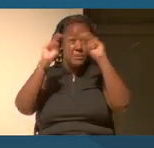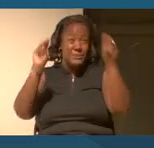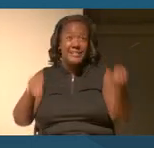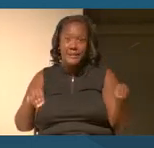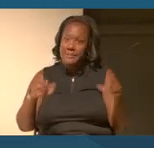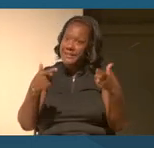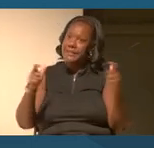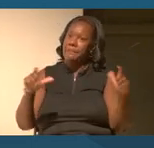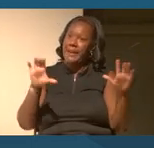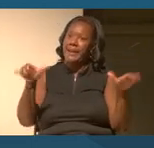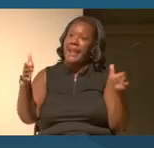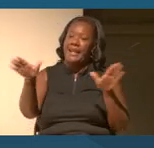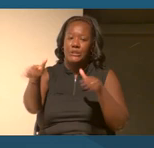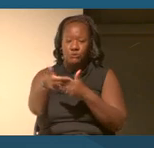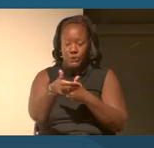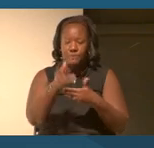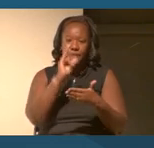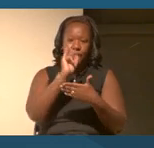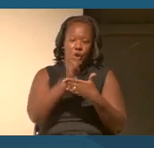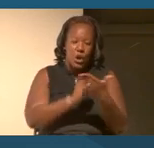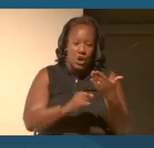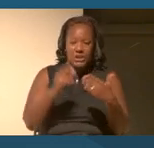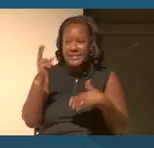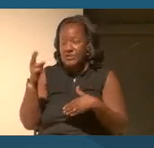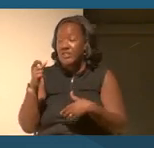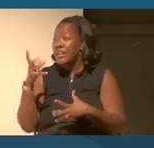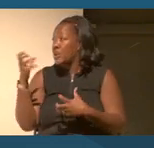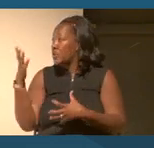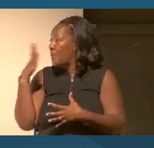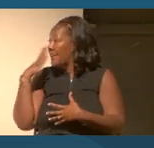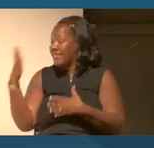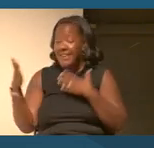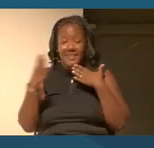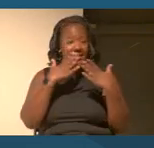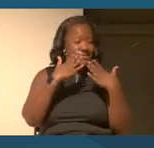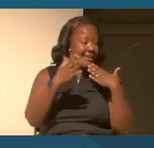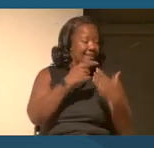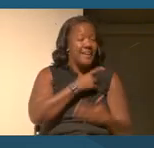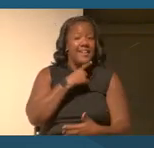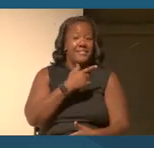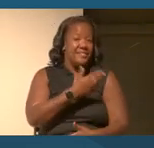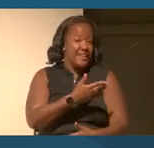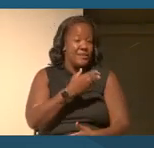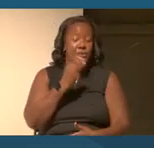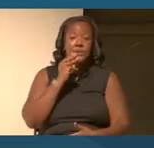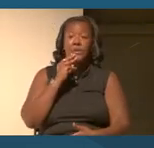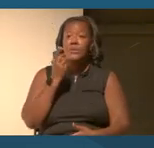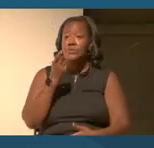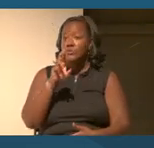caricatures here and to Tammany transforming the way in which the Smithsonian conceptualizes education.